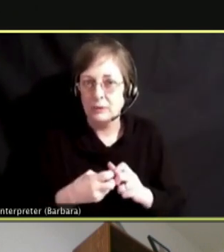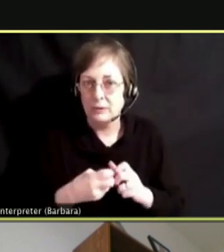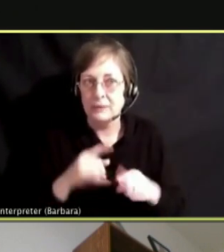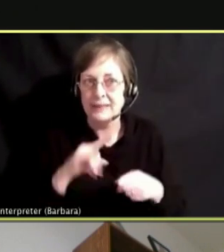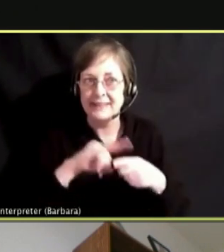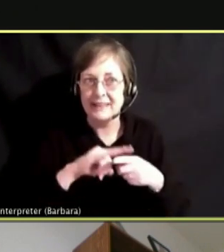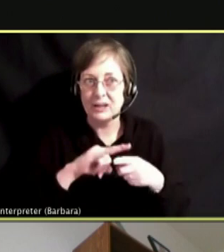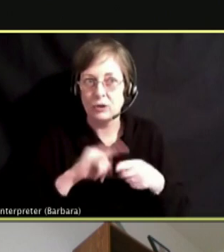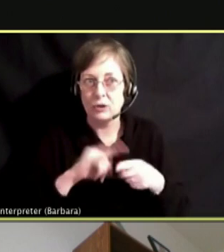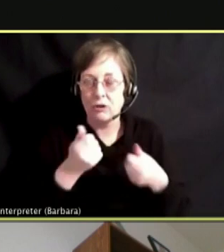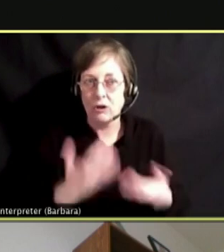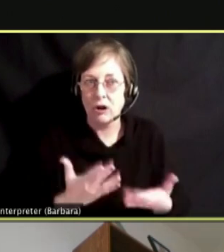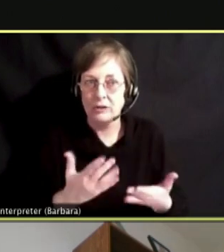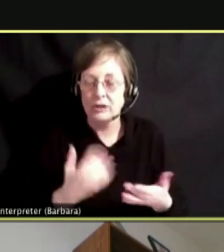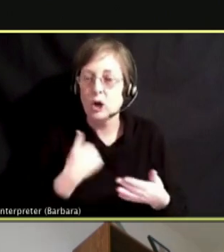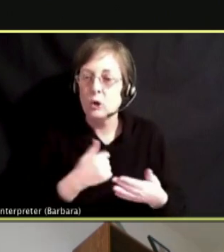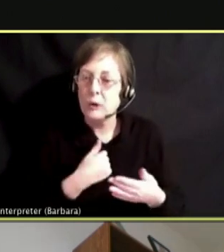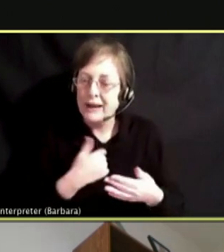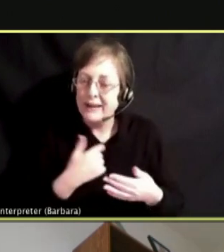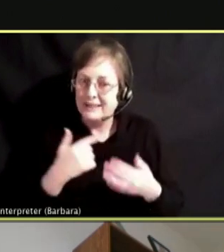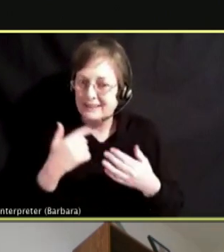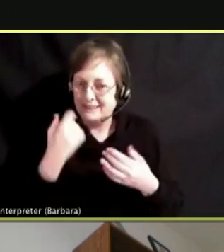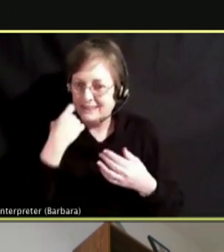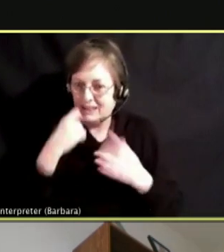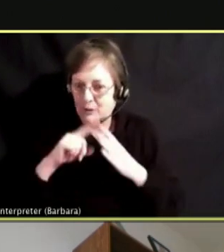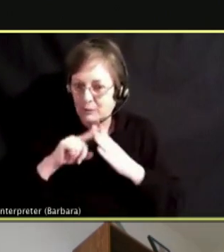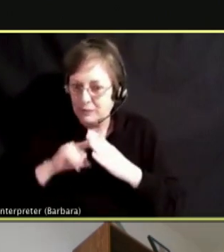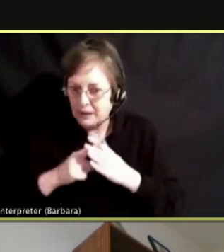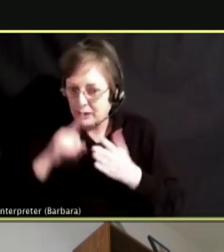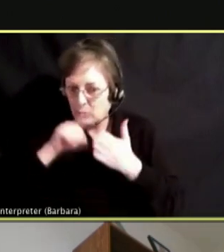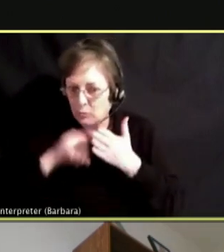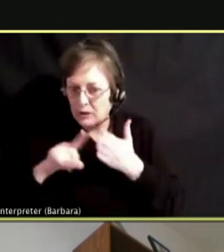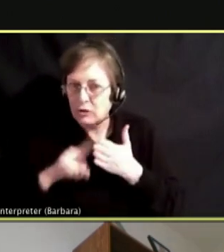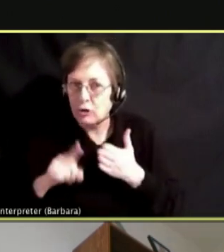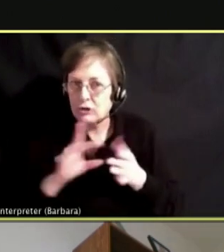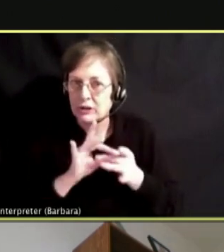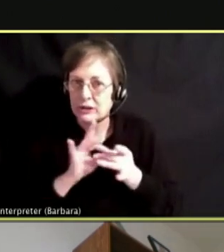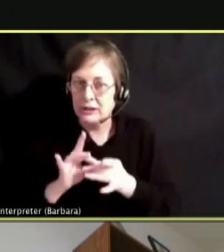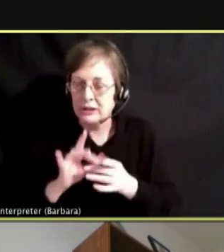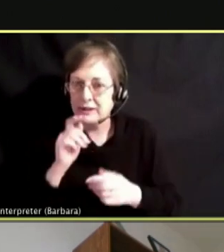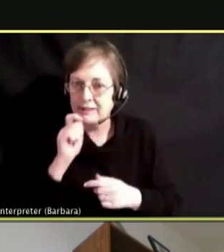WE ARE KIND OF AT THE BEGINNING WITH VAPING. IT'S RELATIVELY A NEW PRODUCT.